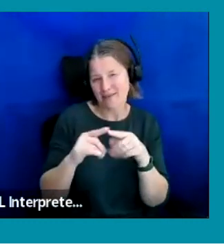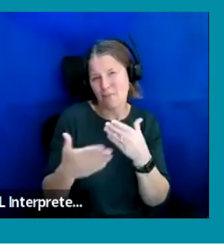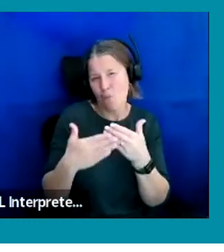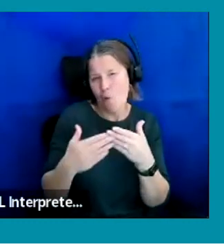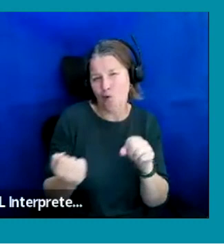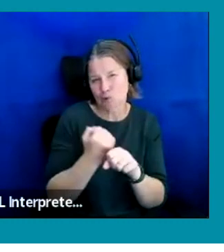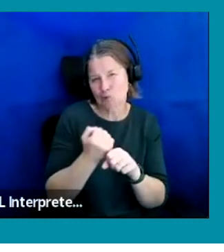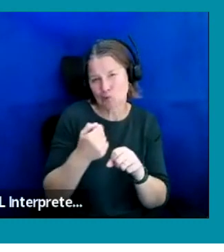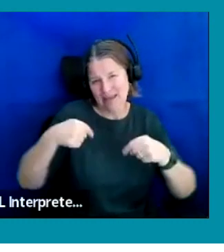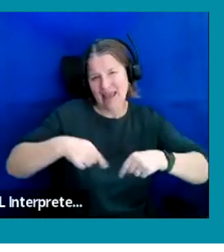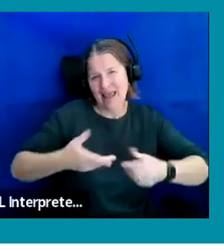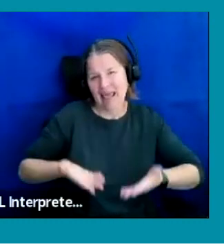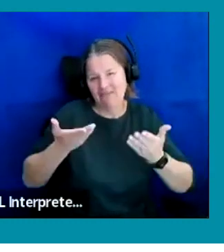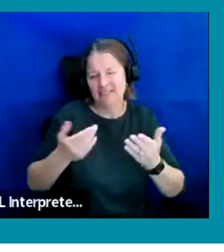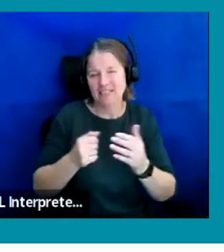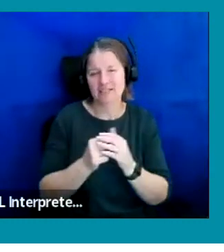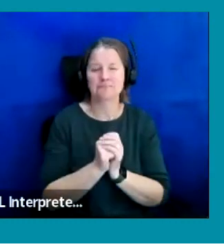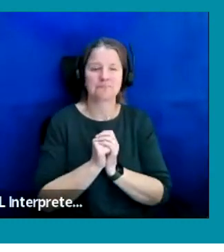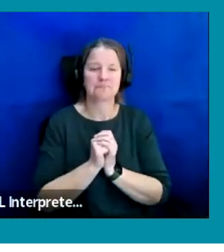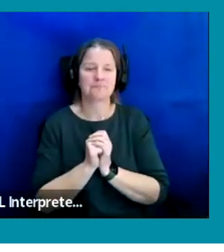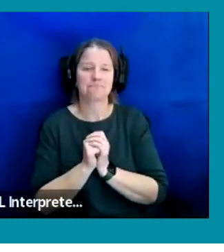So sort of speaking from that perspective, really.